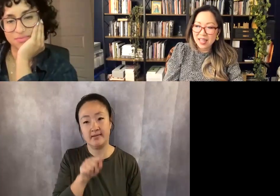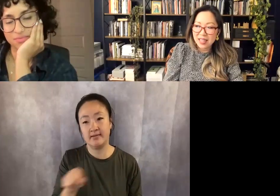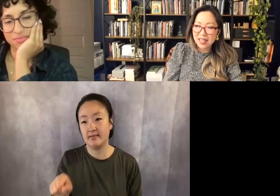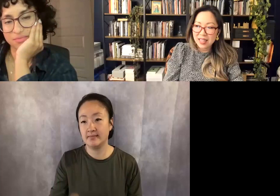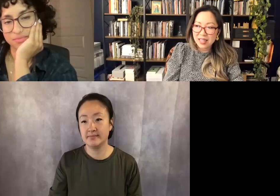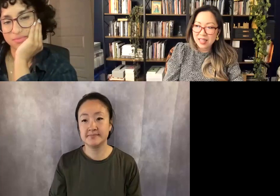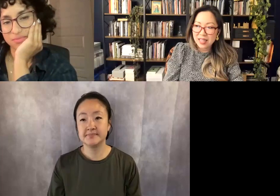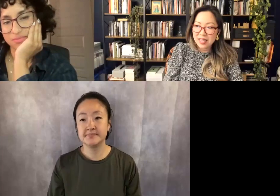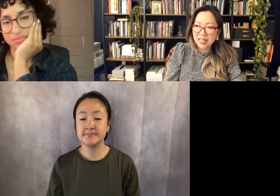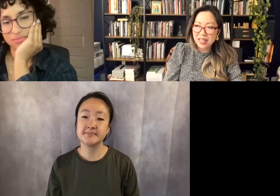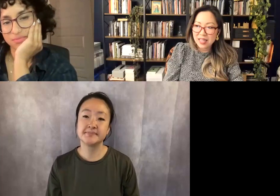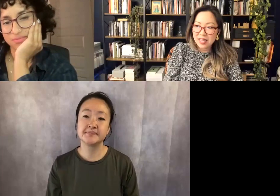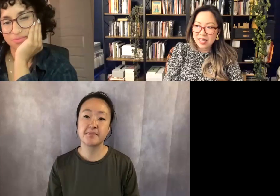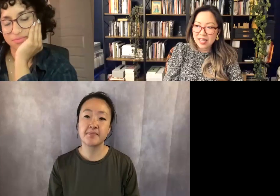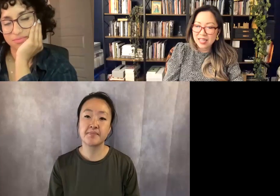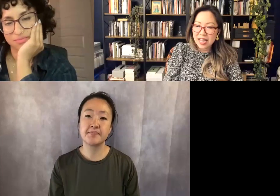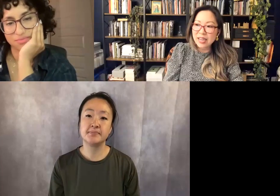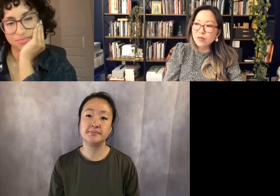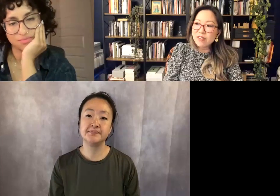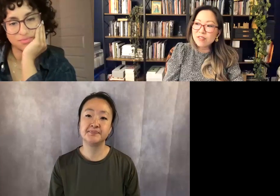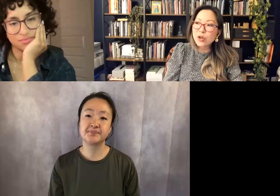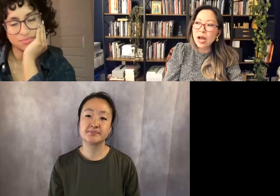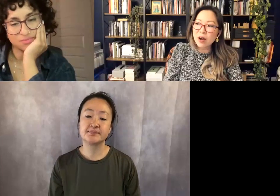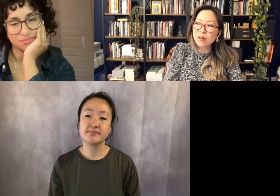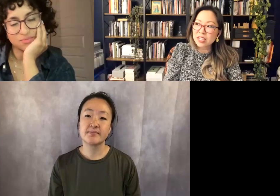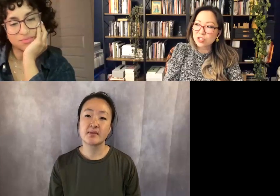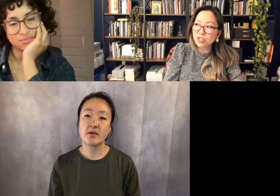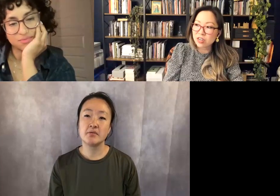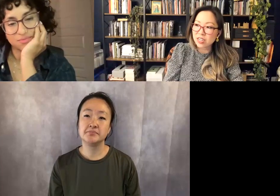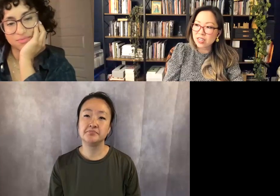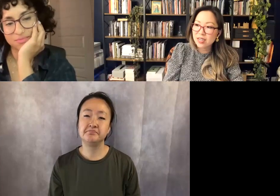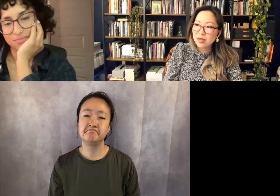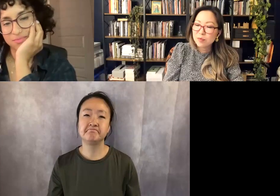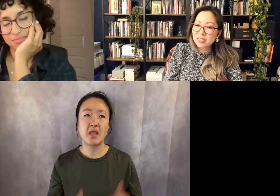00:49:34.000 --> 00:49:51.000 I don't even know how they started, but it